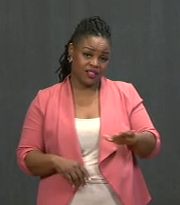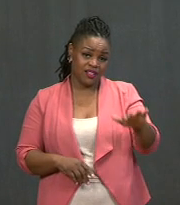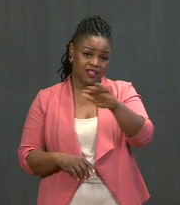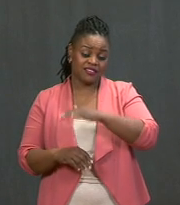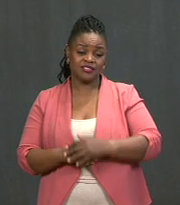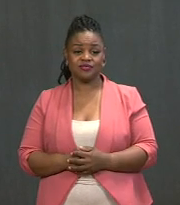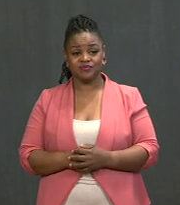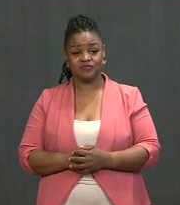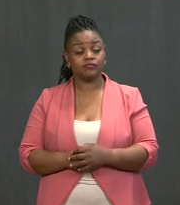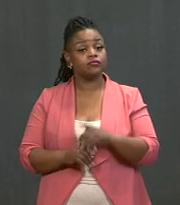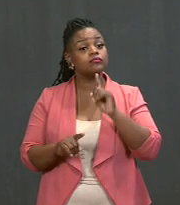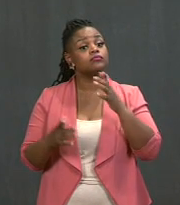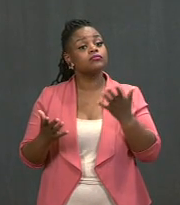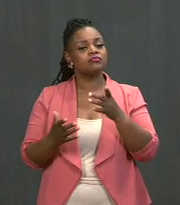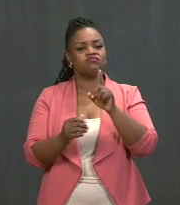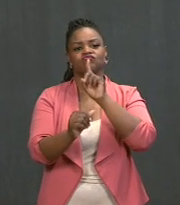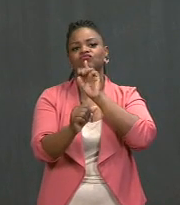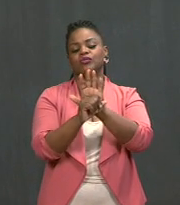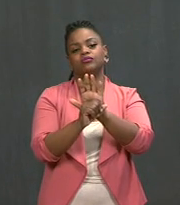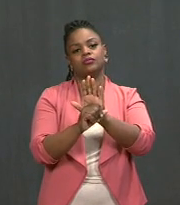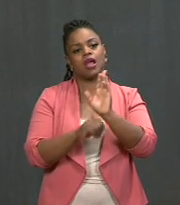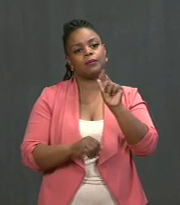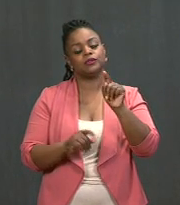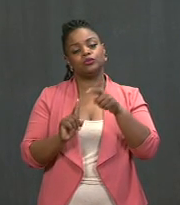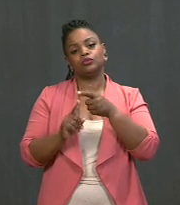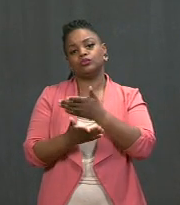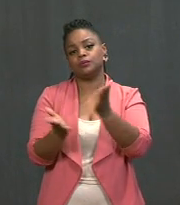But here's the deal: I promised an update to the American people every 50 millionth shot,